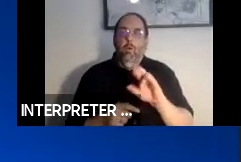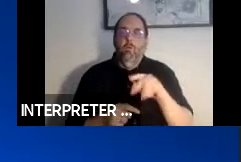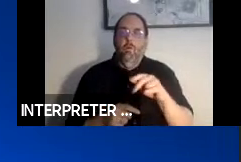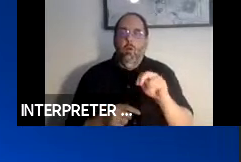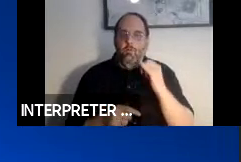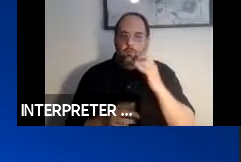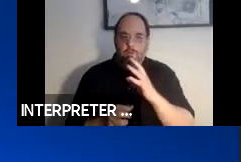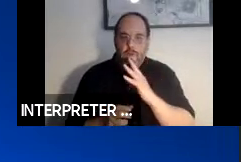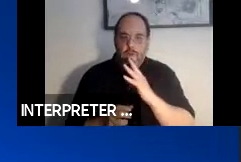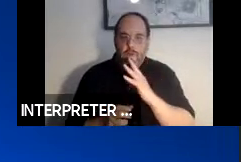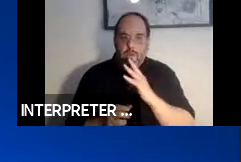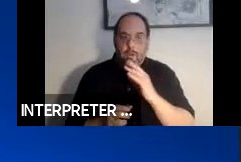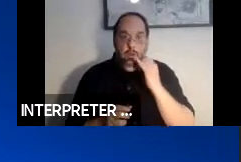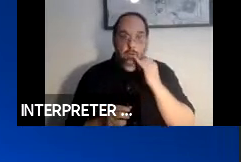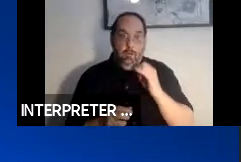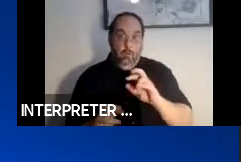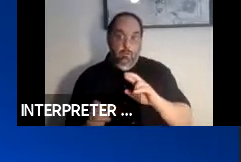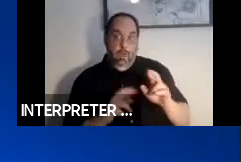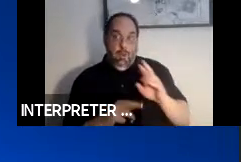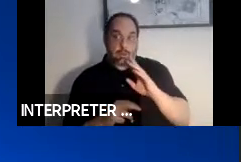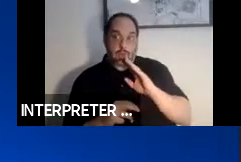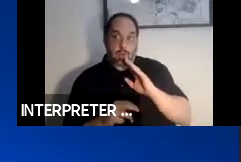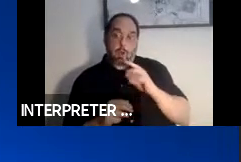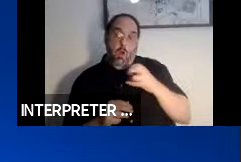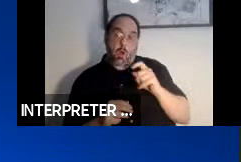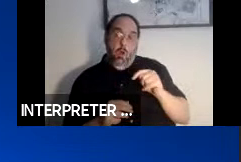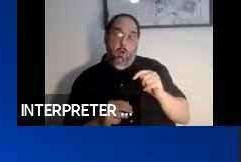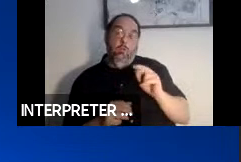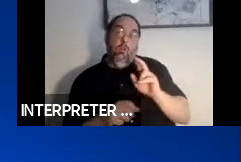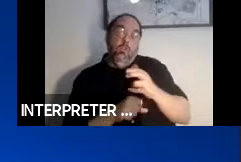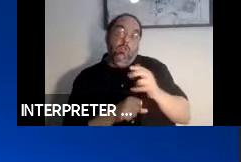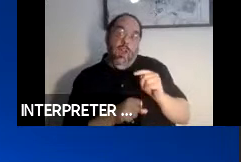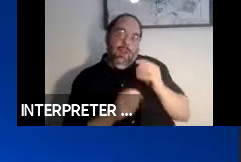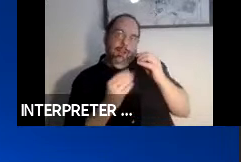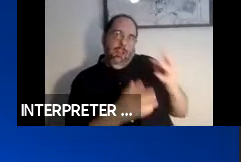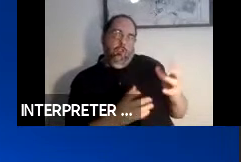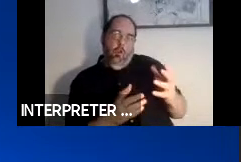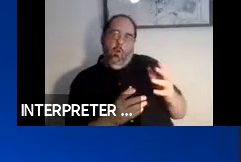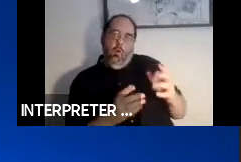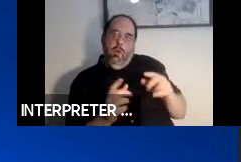the host will let you know ahead of time via the chat feature and will enable your microphone.